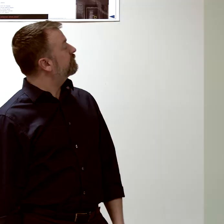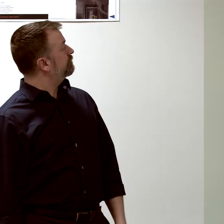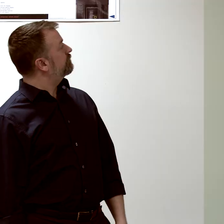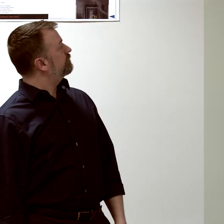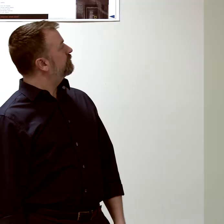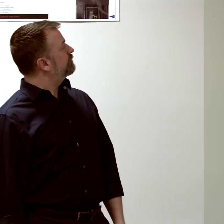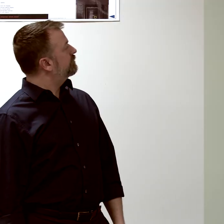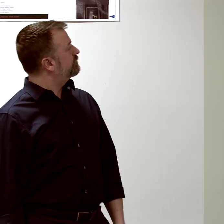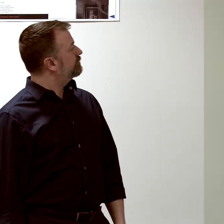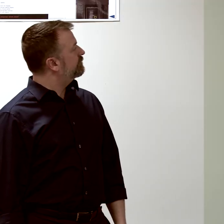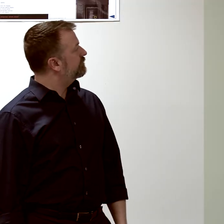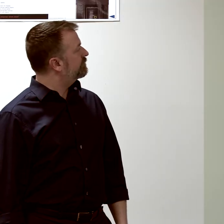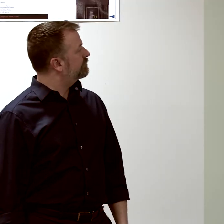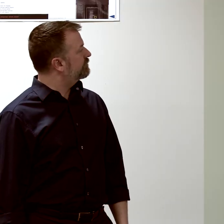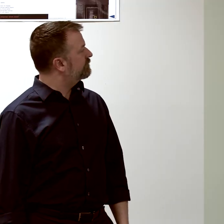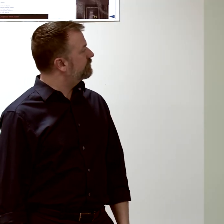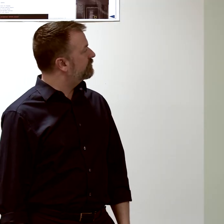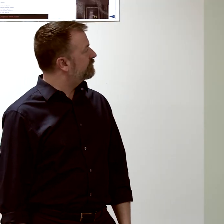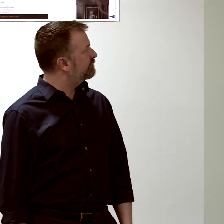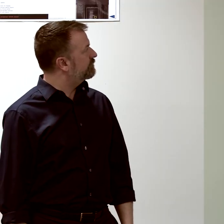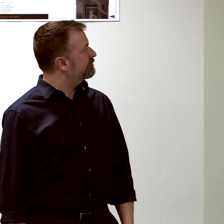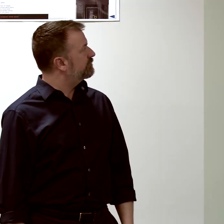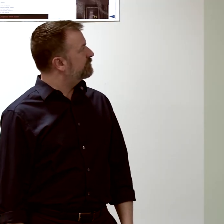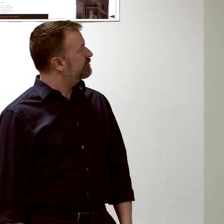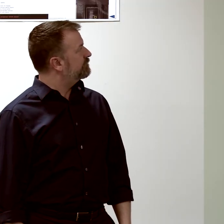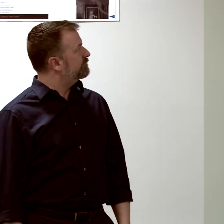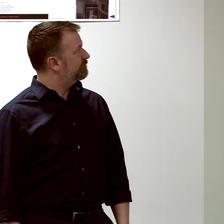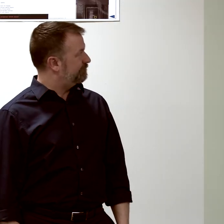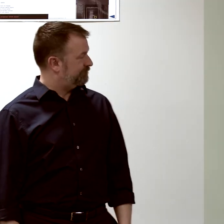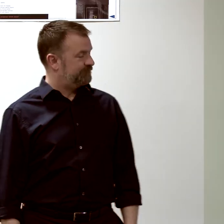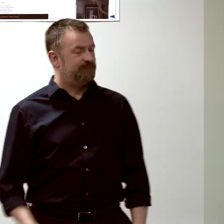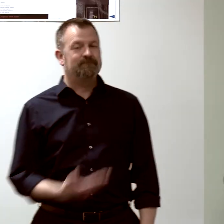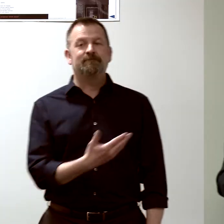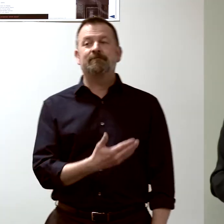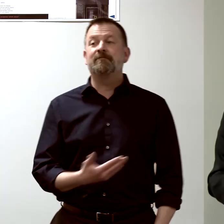A few different patterns of gene expression